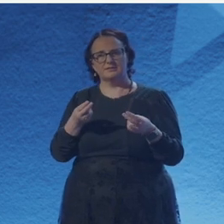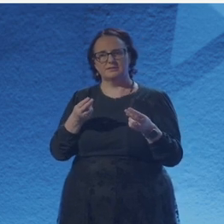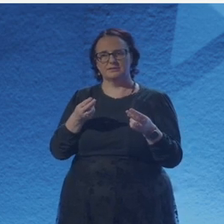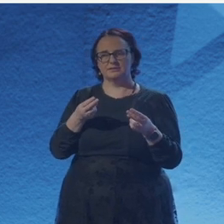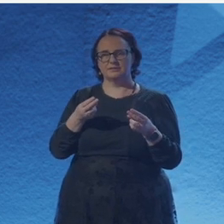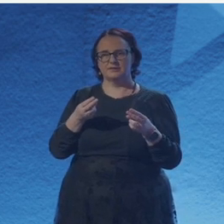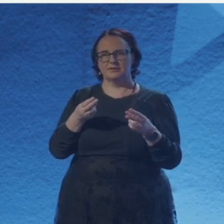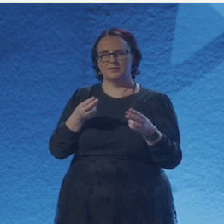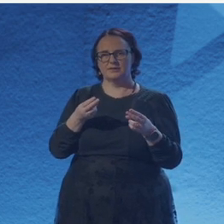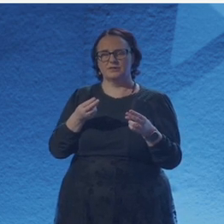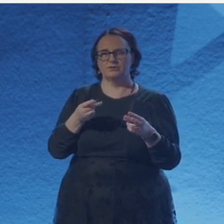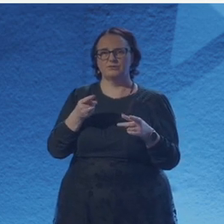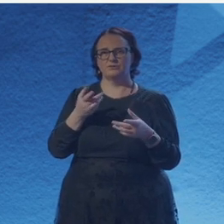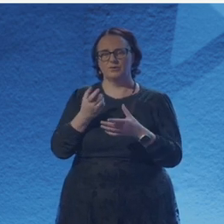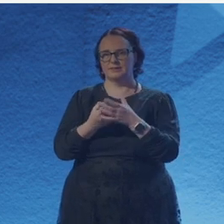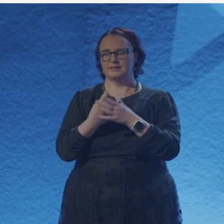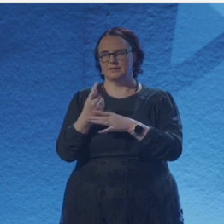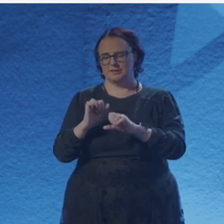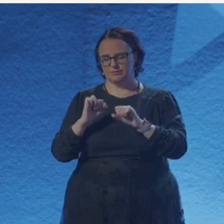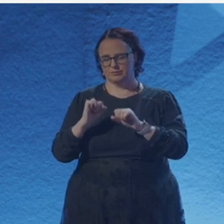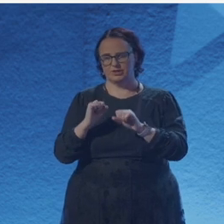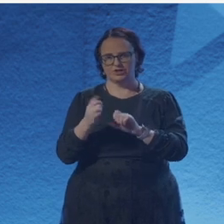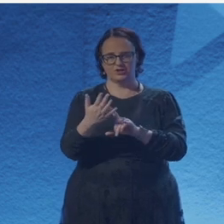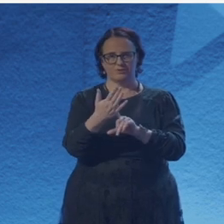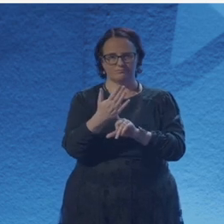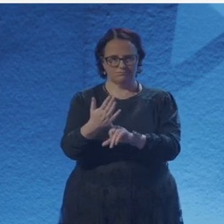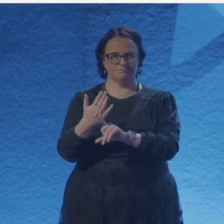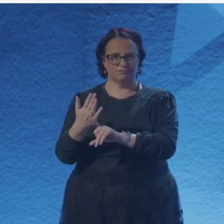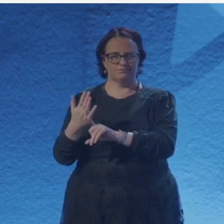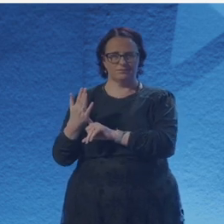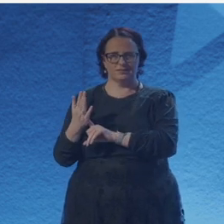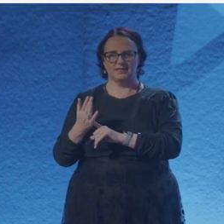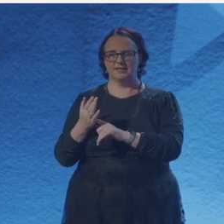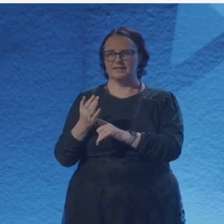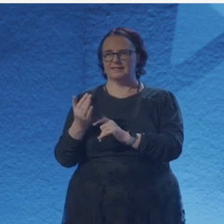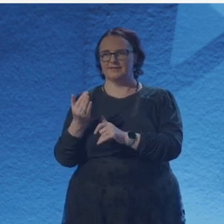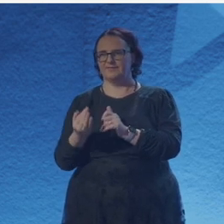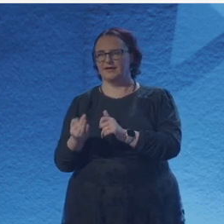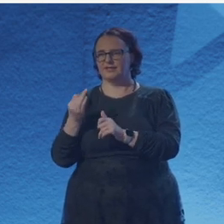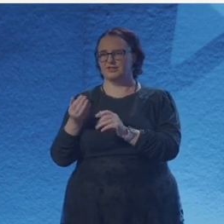And it's really frustrating and it's you really cant let it out on your friends